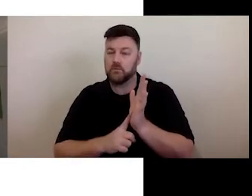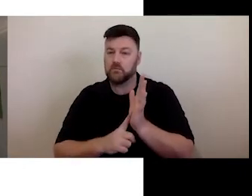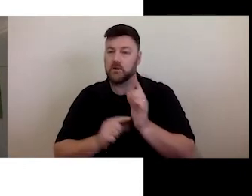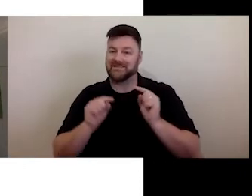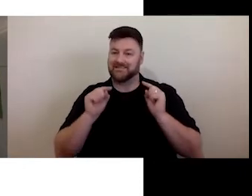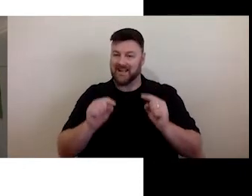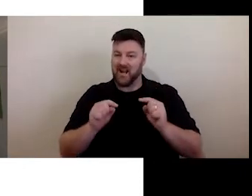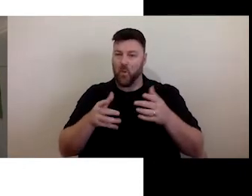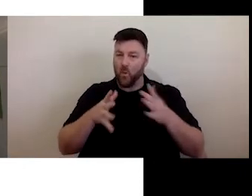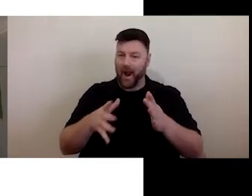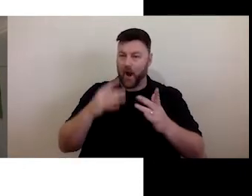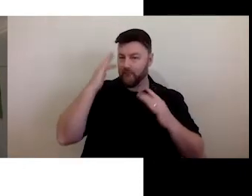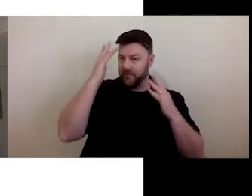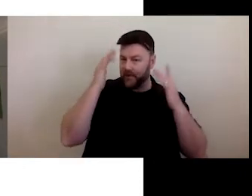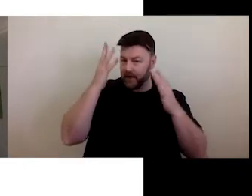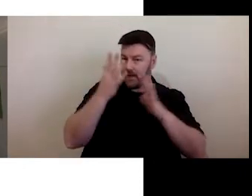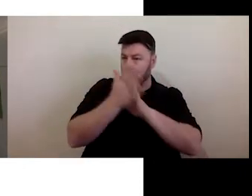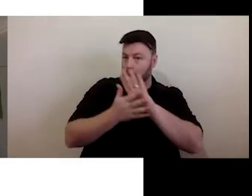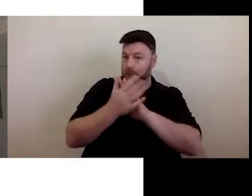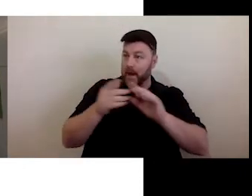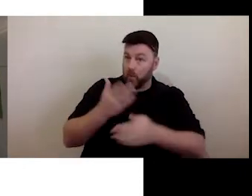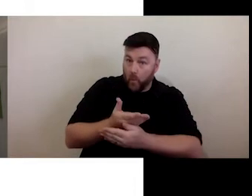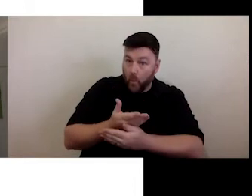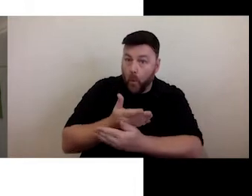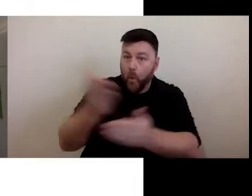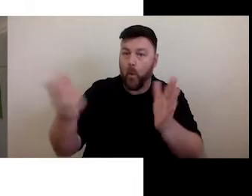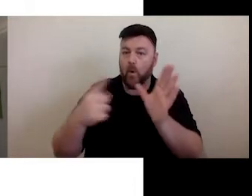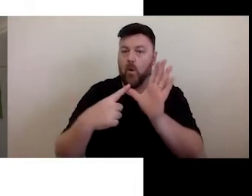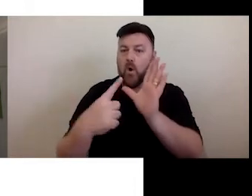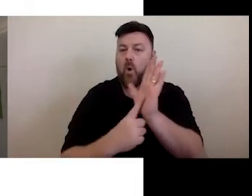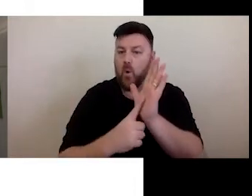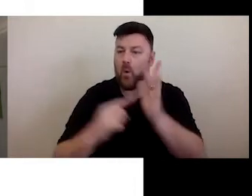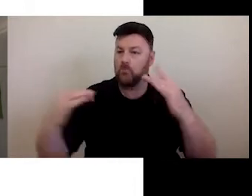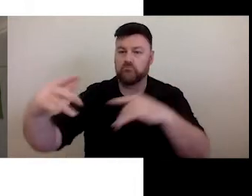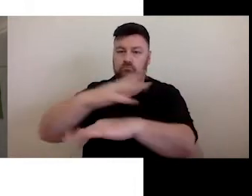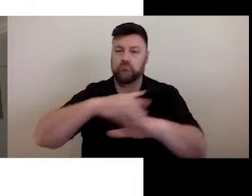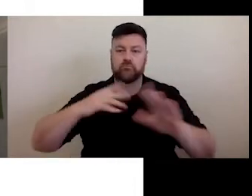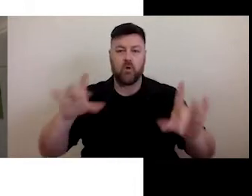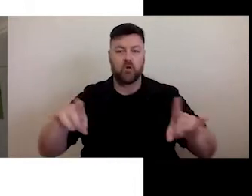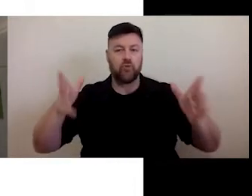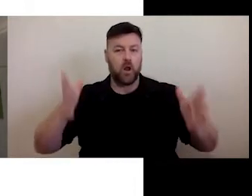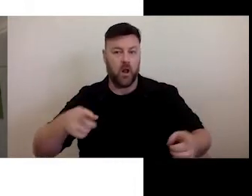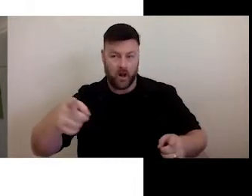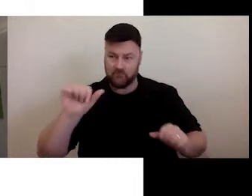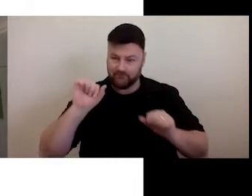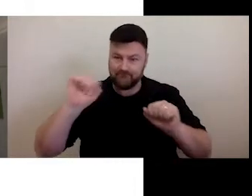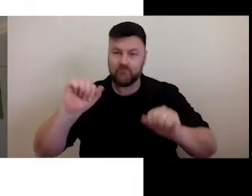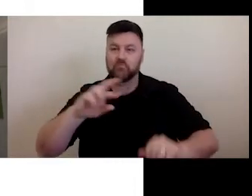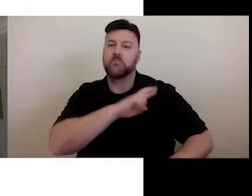society has a responsibility to address these barriers.